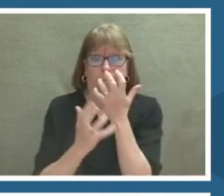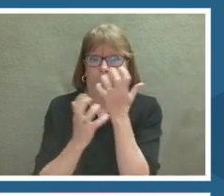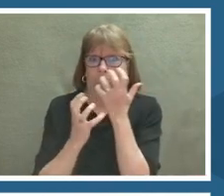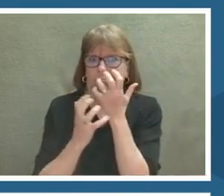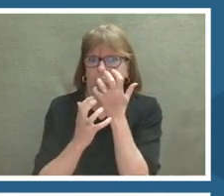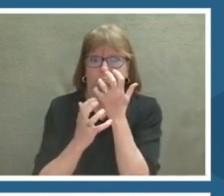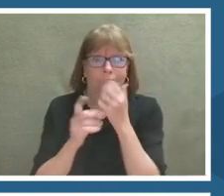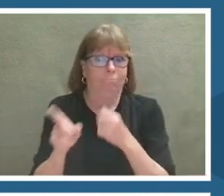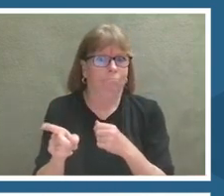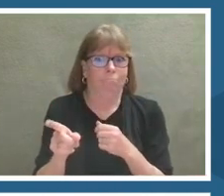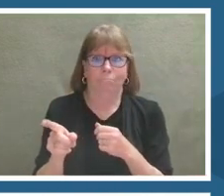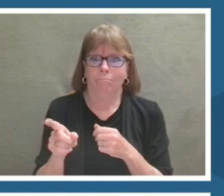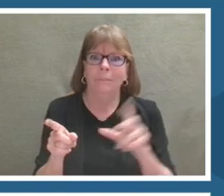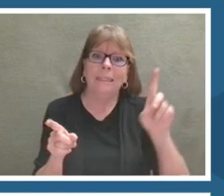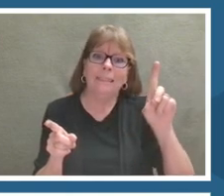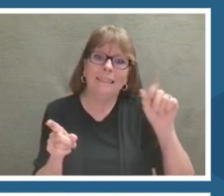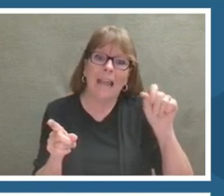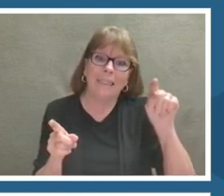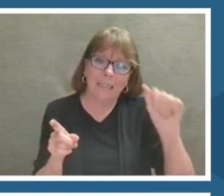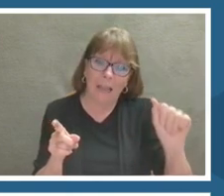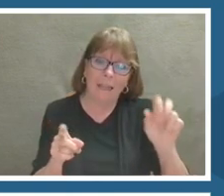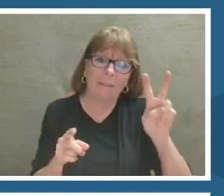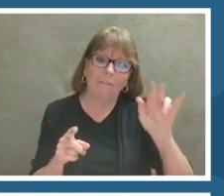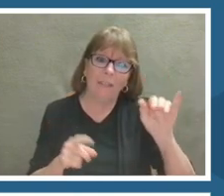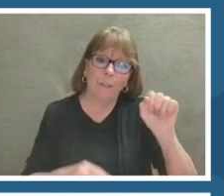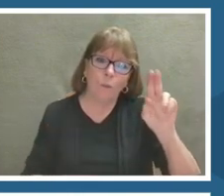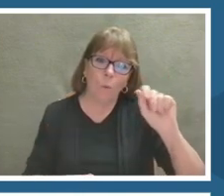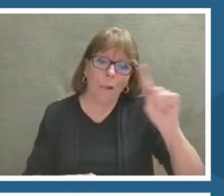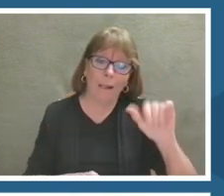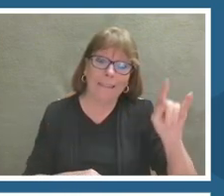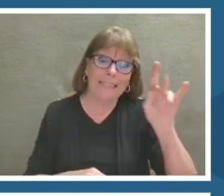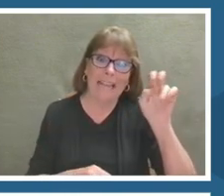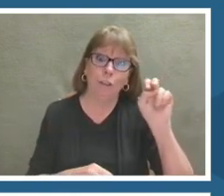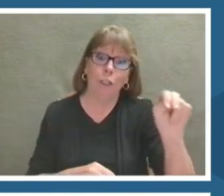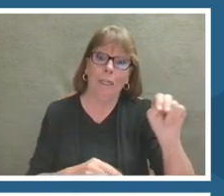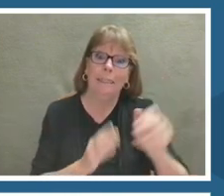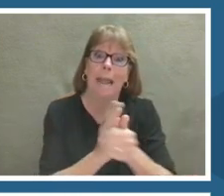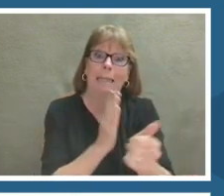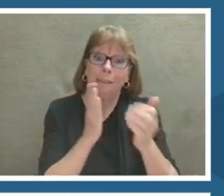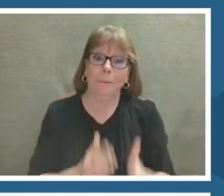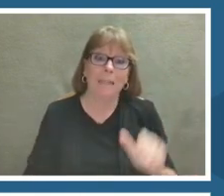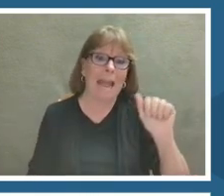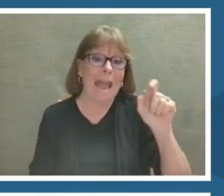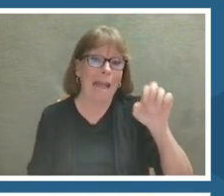She is a data visualization expert and she's at the Smithsonian Observatory.